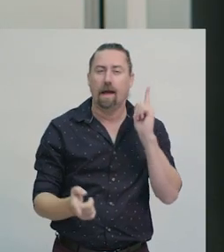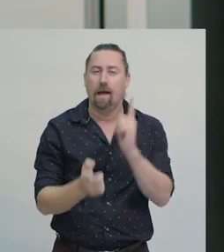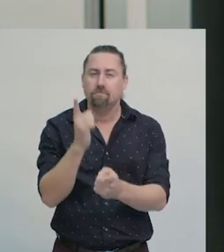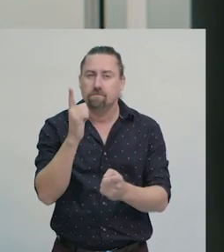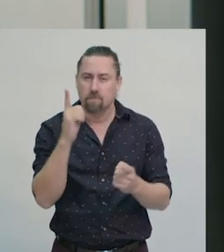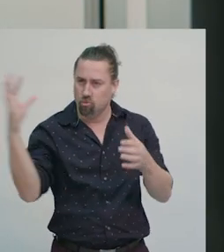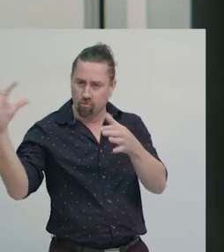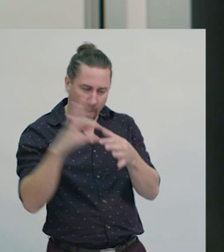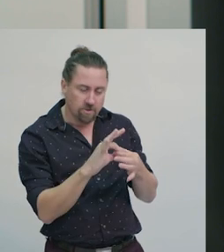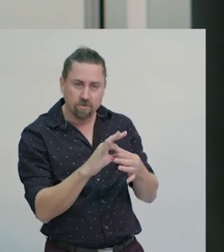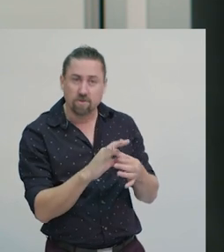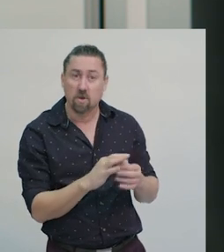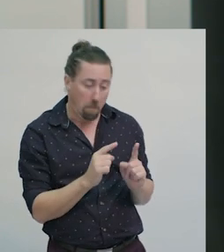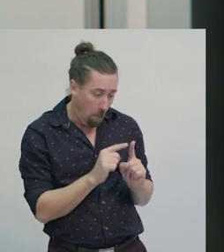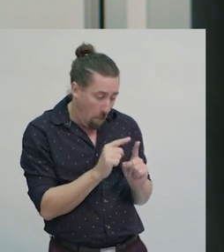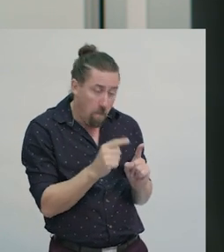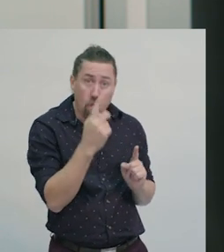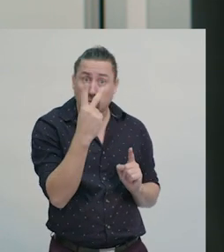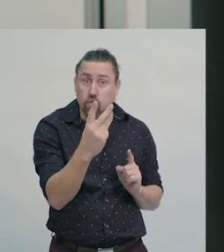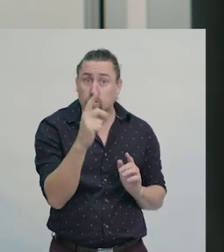If we measure 2cm on the map,